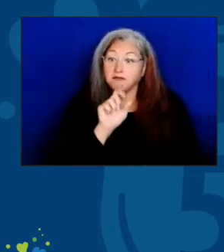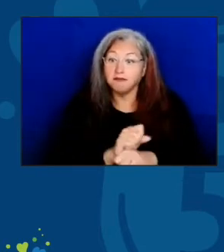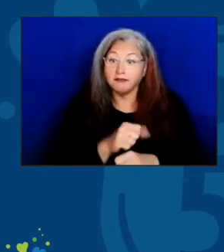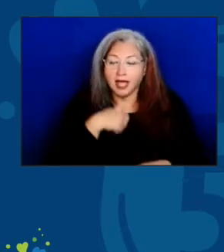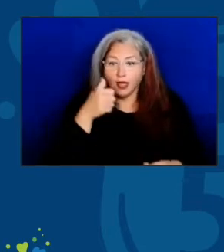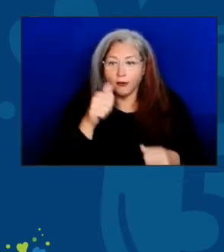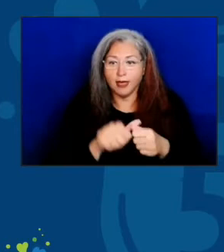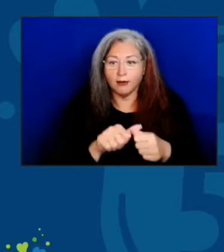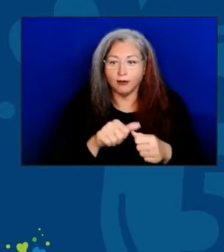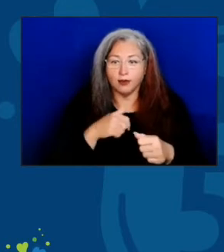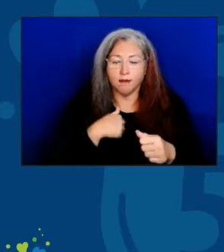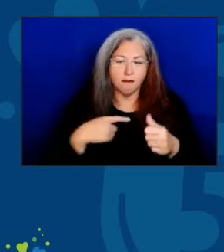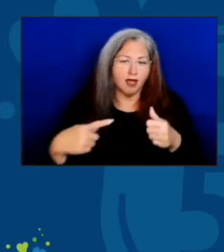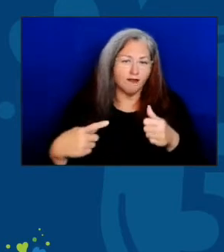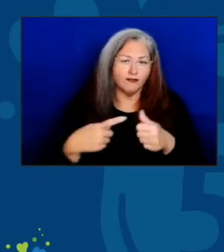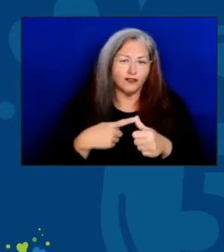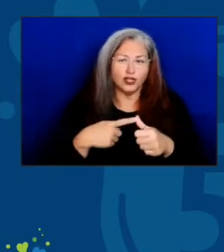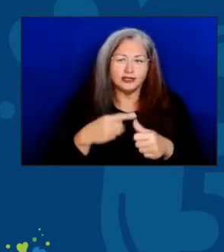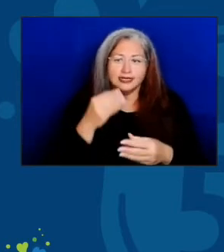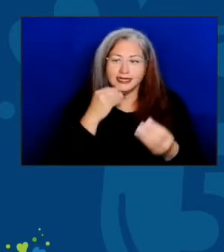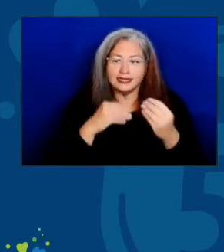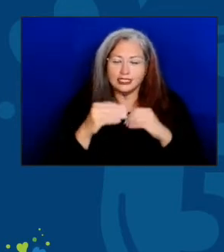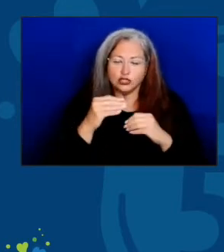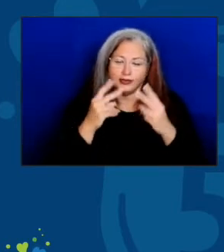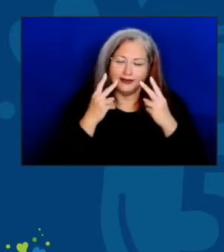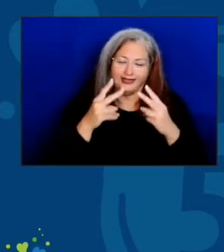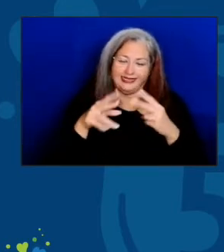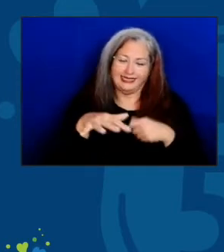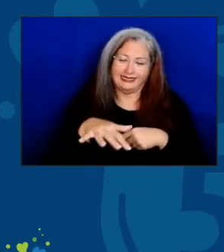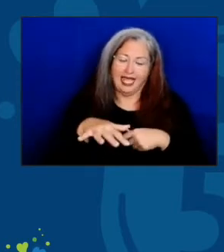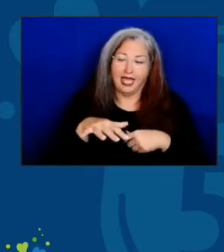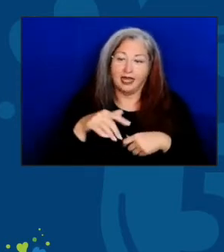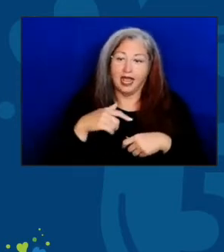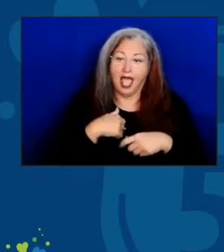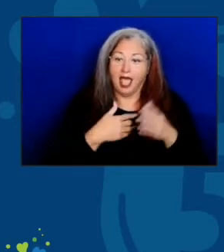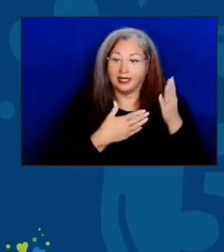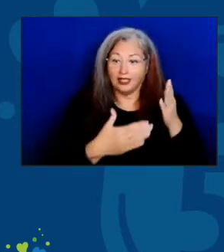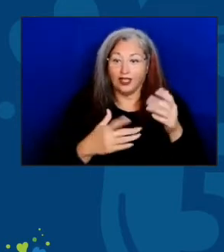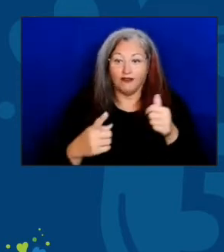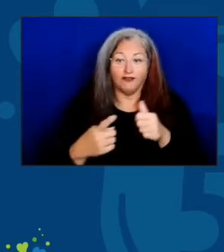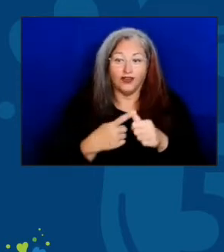my first nutrition site visit and when I delivered my first home-delivered meal,